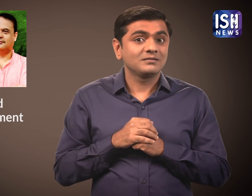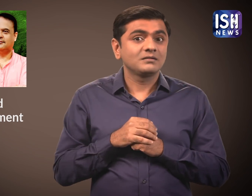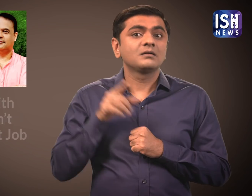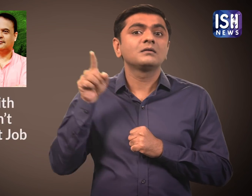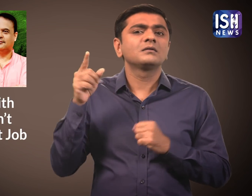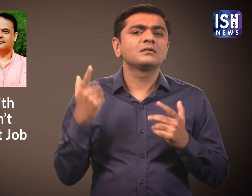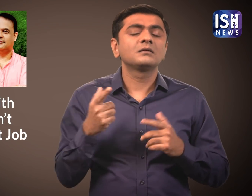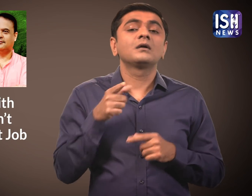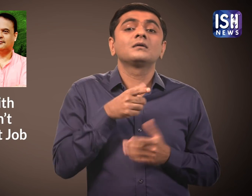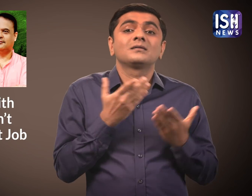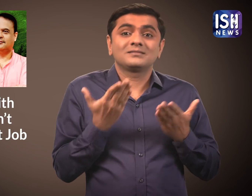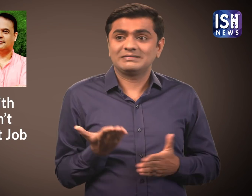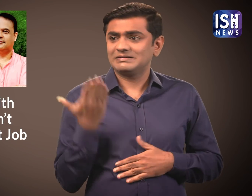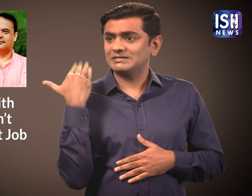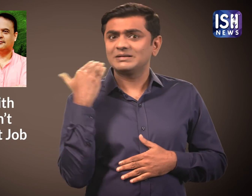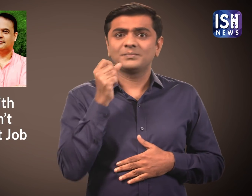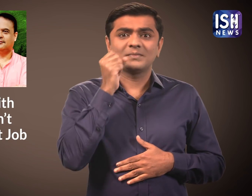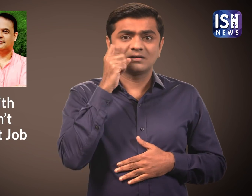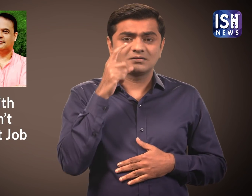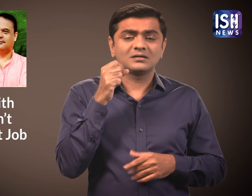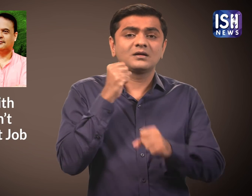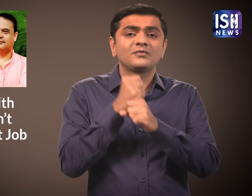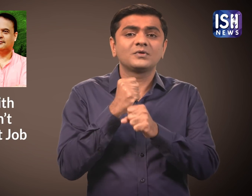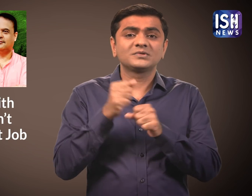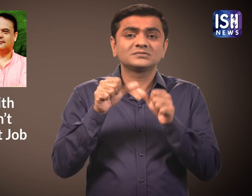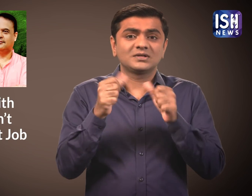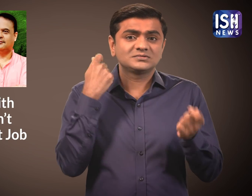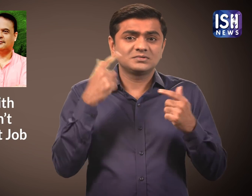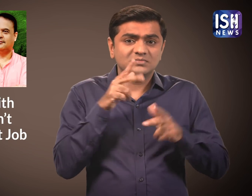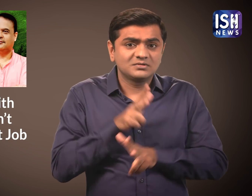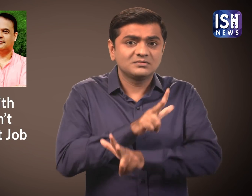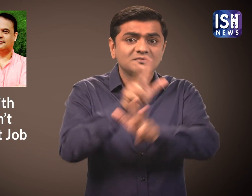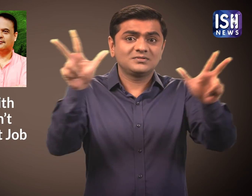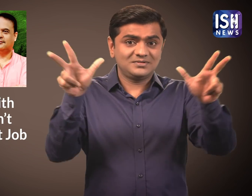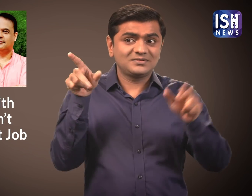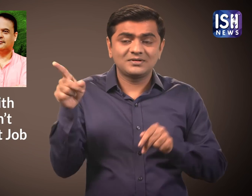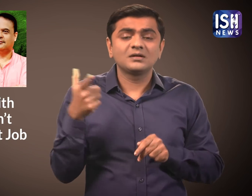On Monday, the government of Assam said that